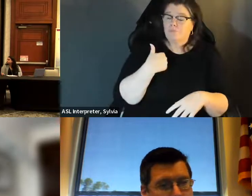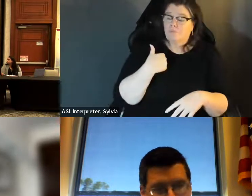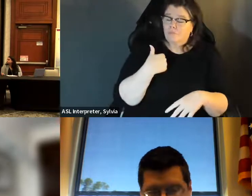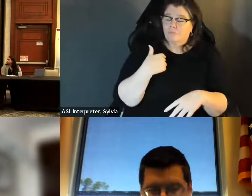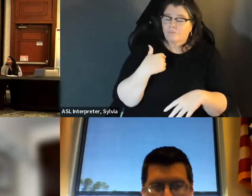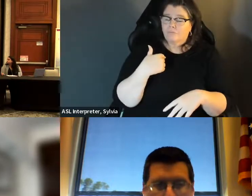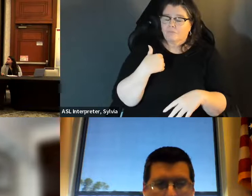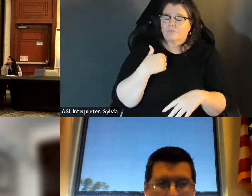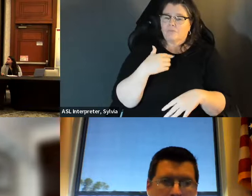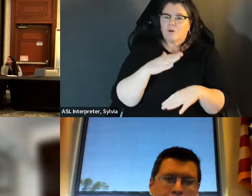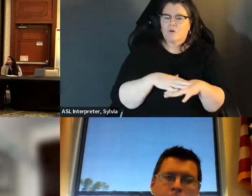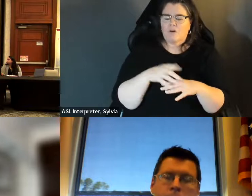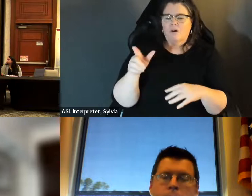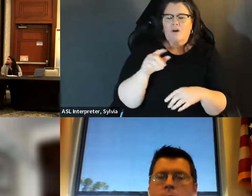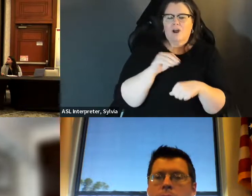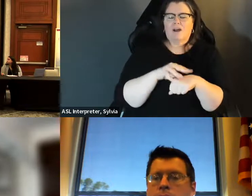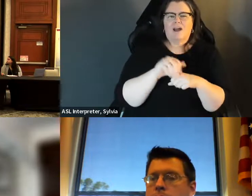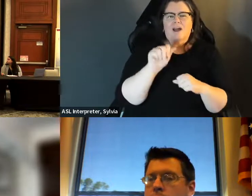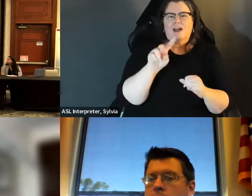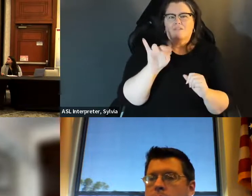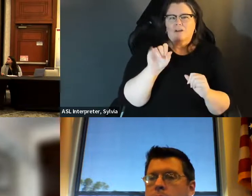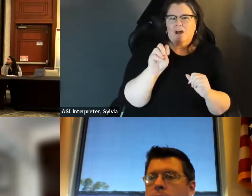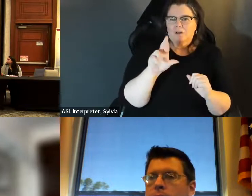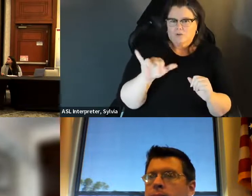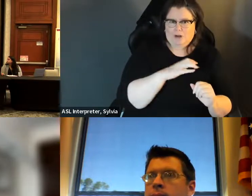And so one of the other hats that I wear is, I'm chair of the Florida Advisory Committee to the Us.